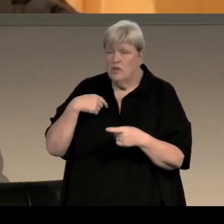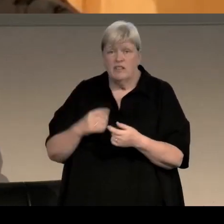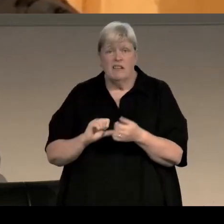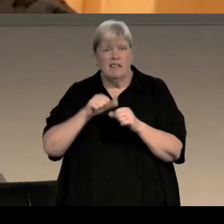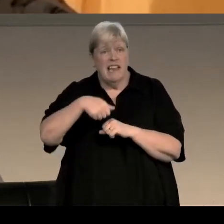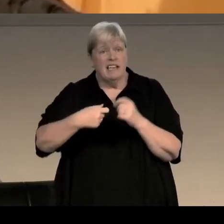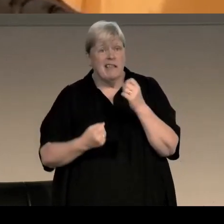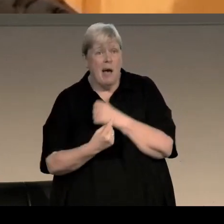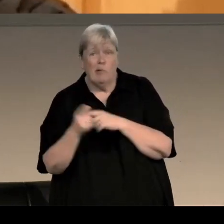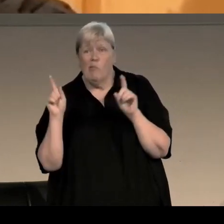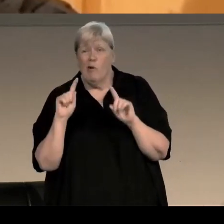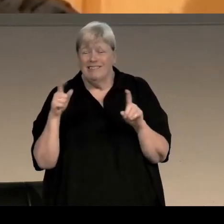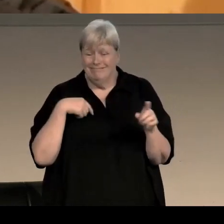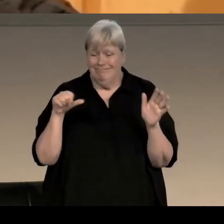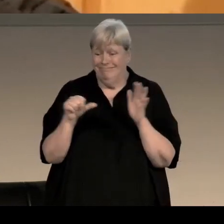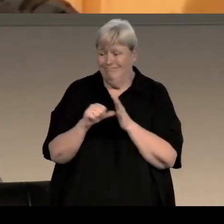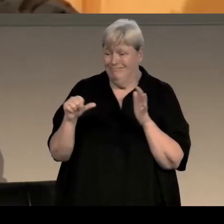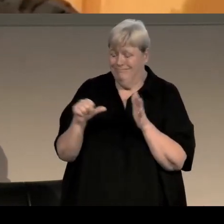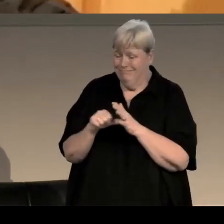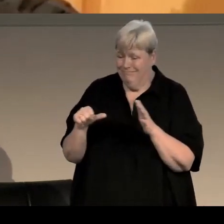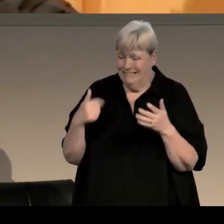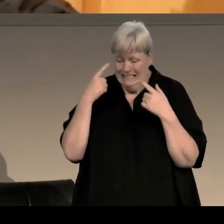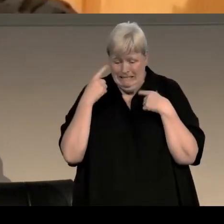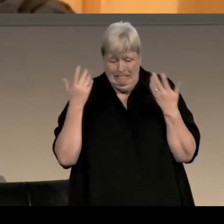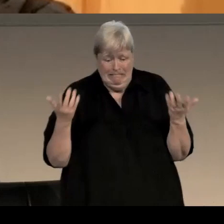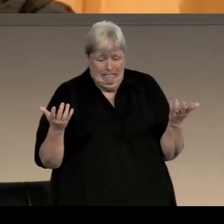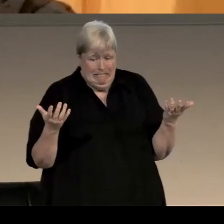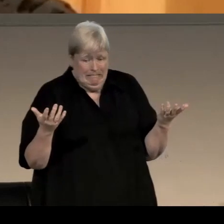and I was kind of struggling, and I thought "Is this it?" -